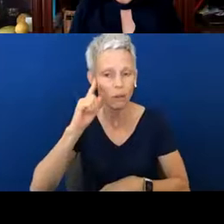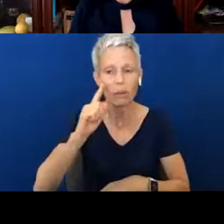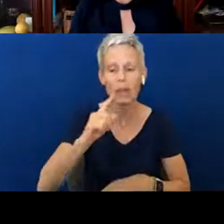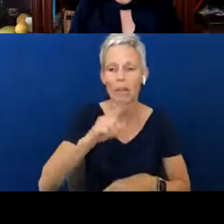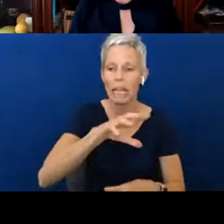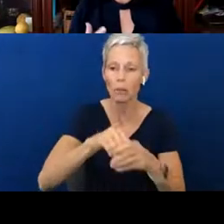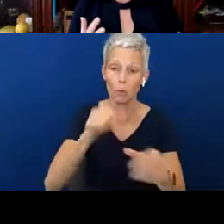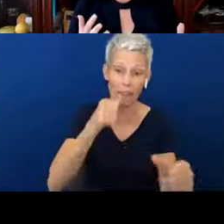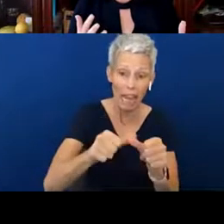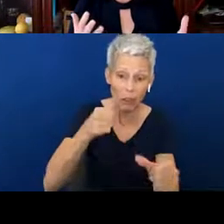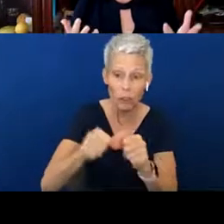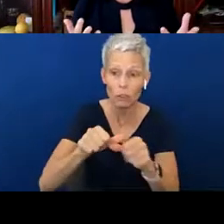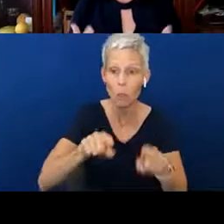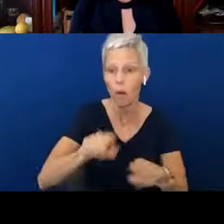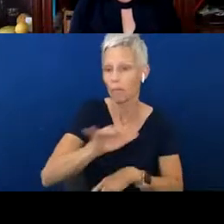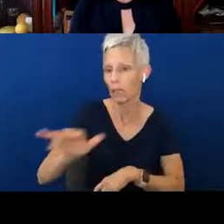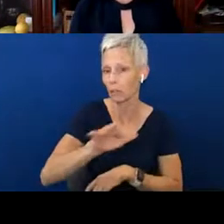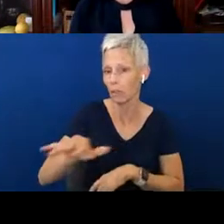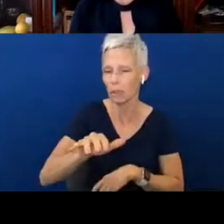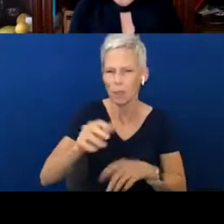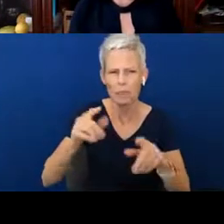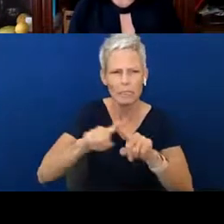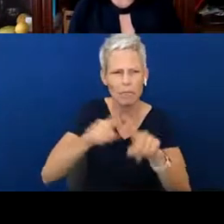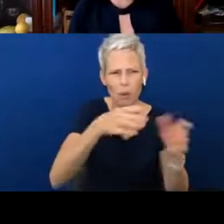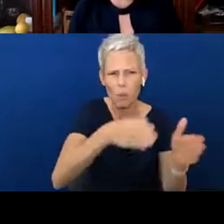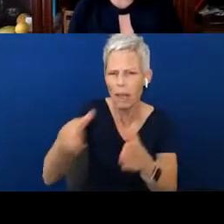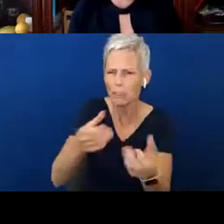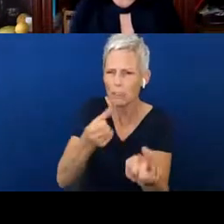There are lots of ways we can support this with our child, regardless of what it looks like.